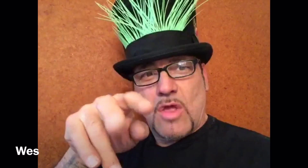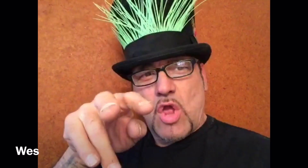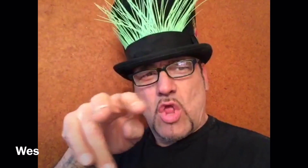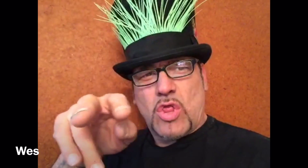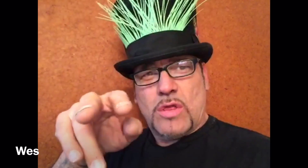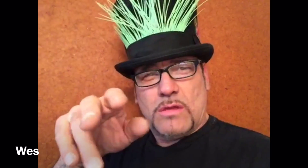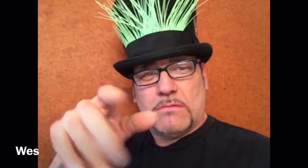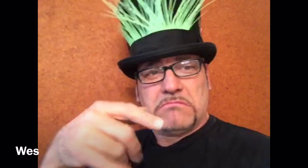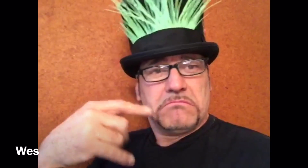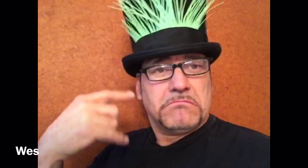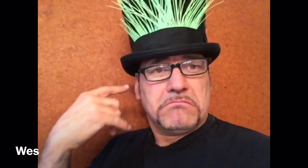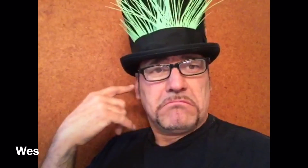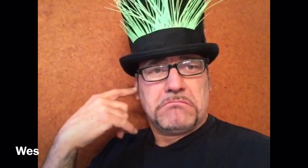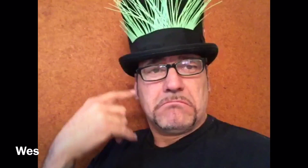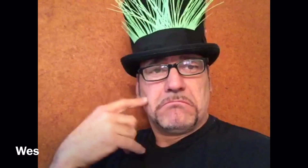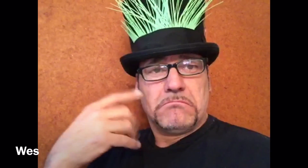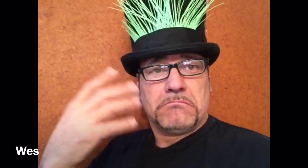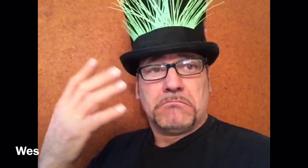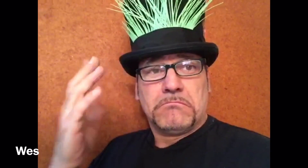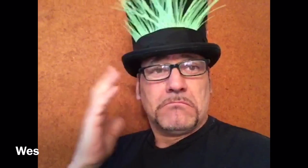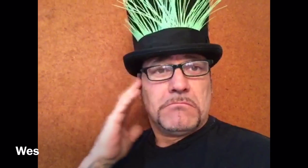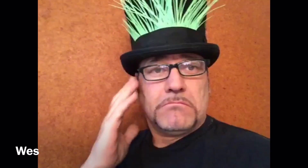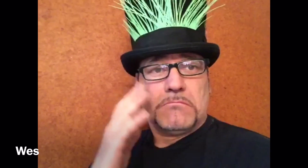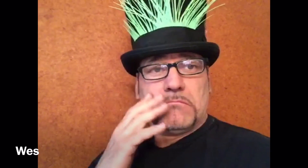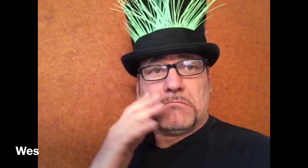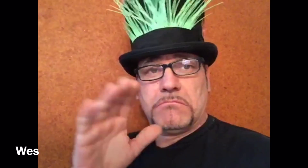Look at my hand I am Deaf